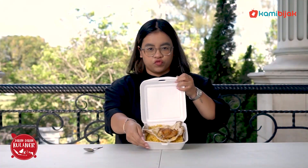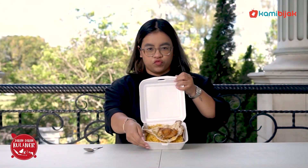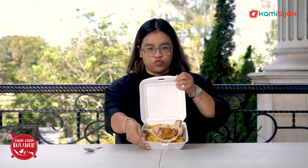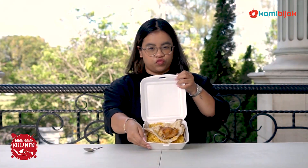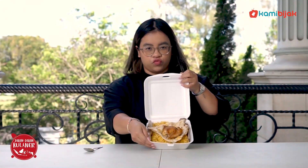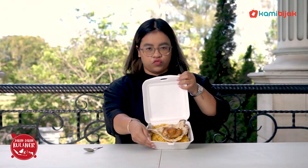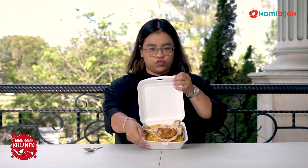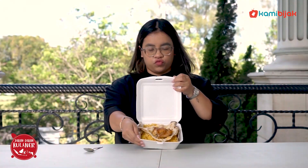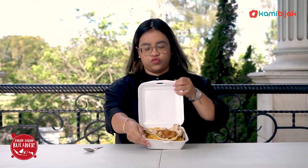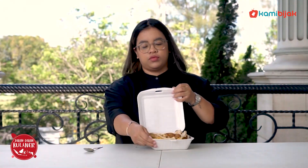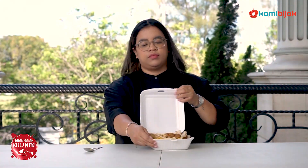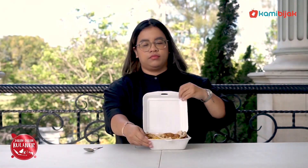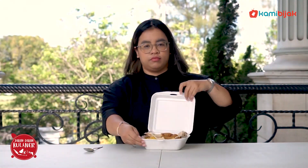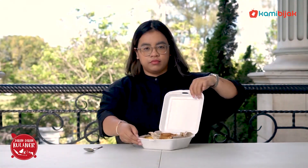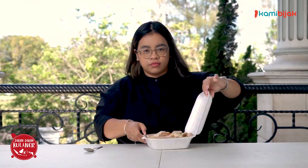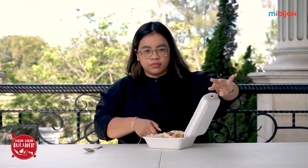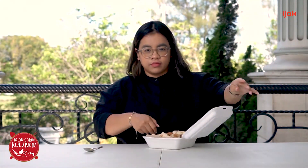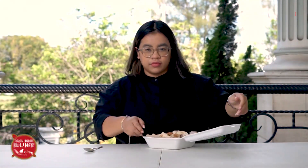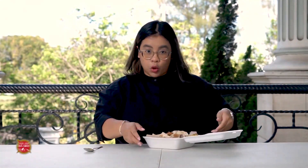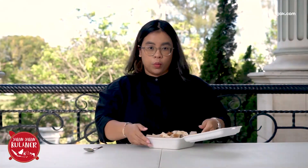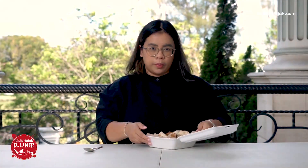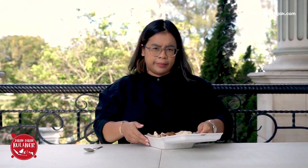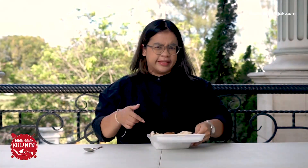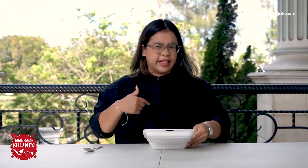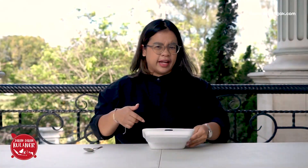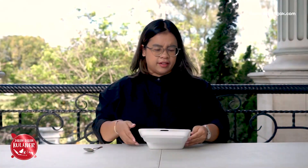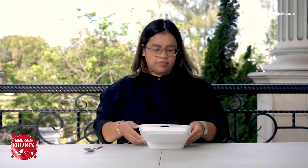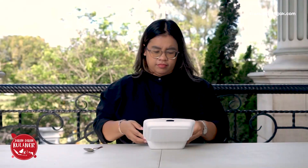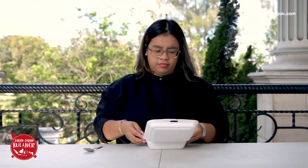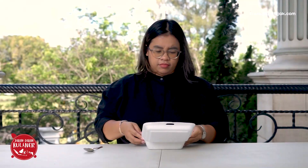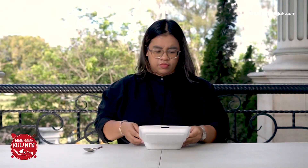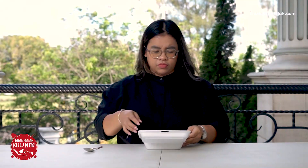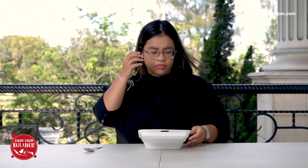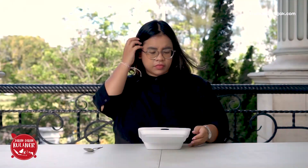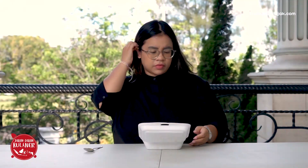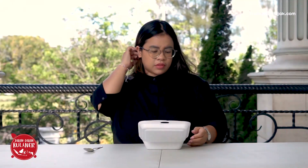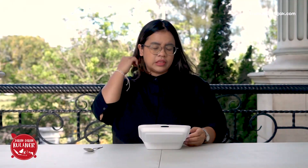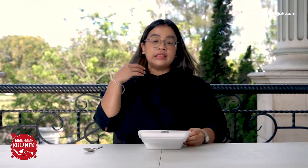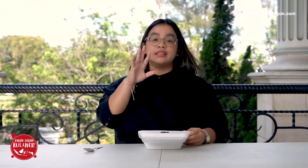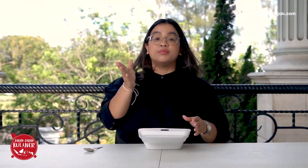Wow, that's a lot of portions.